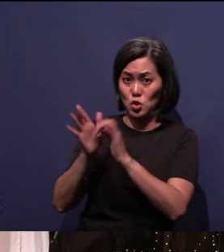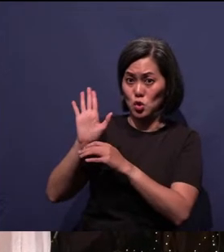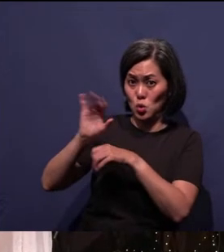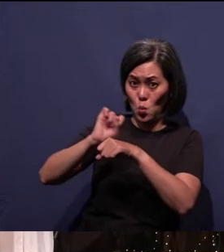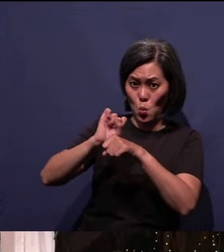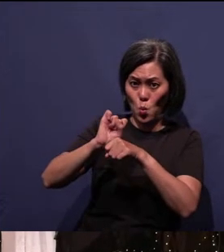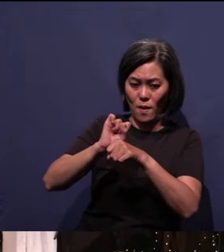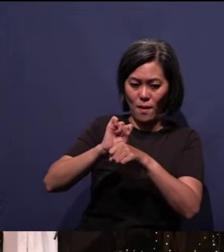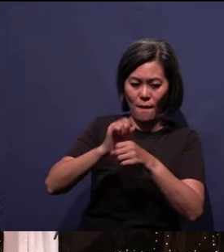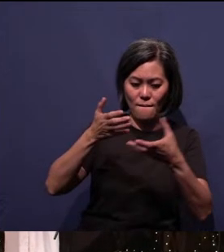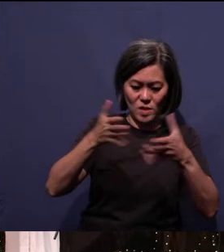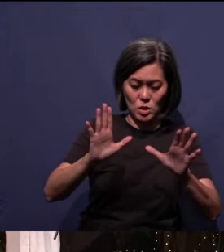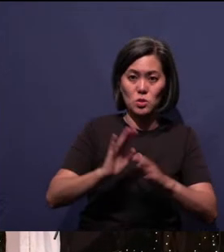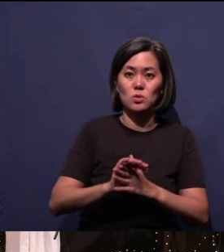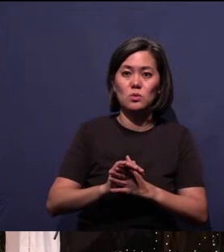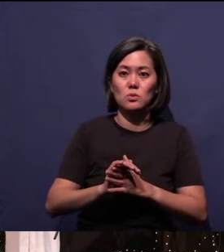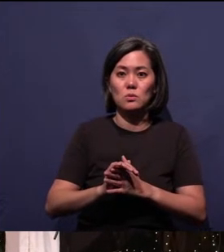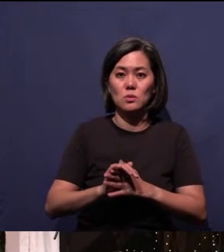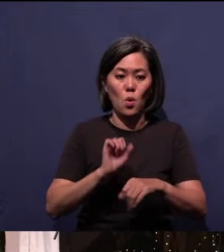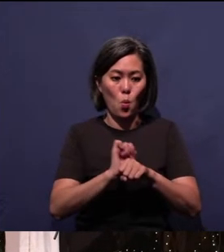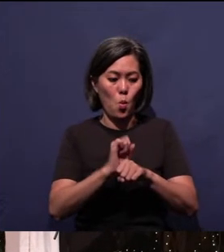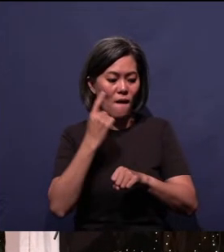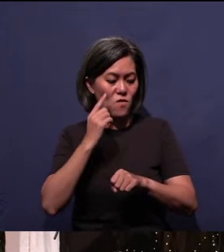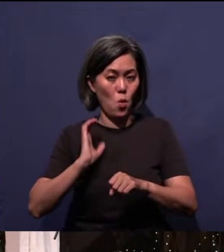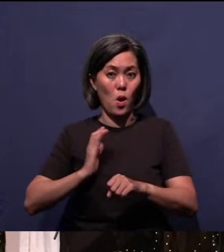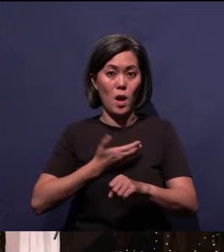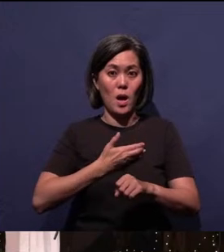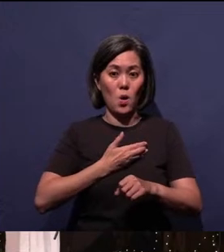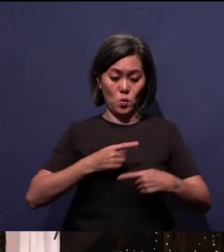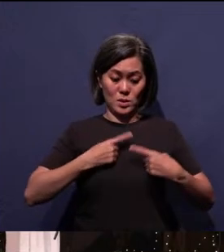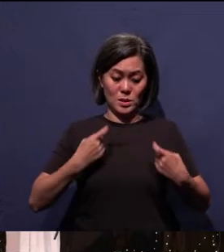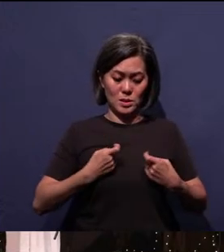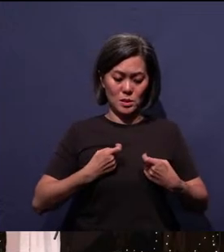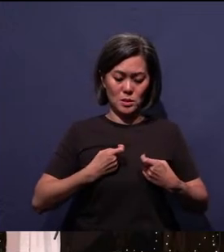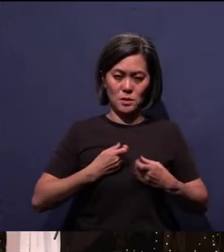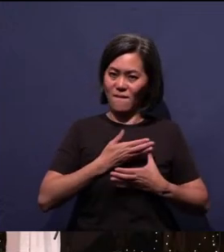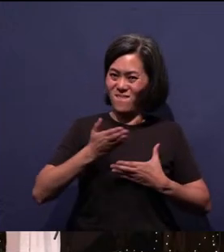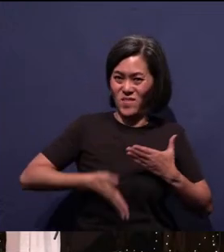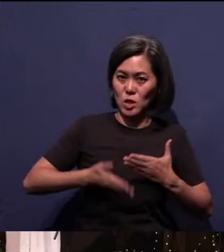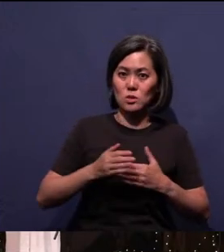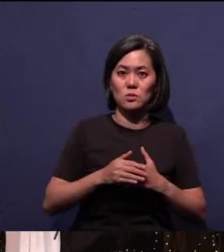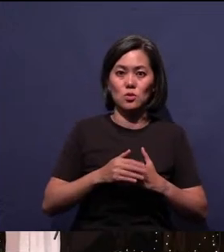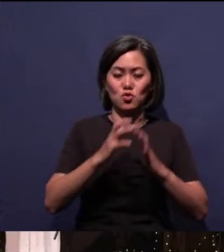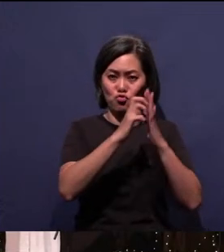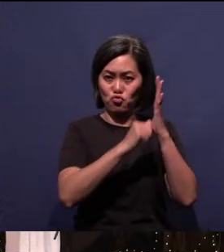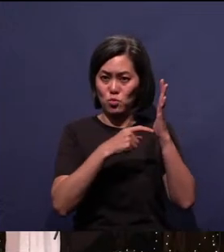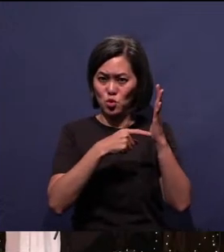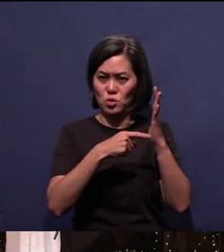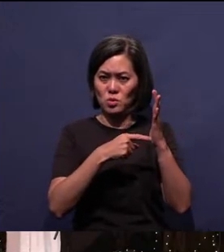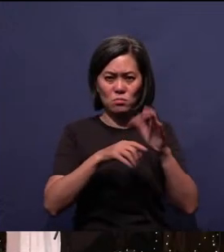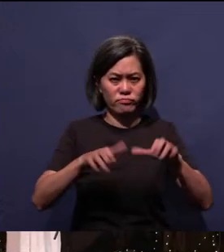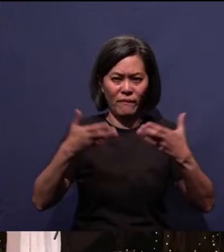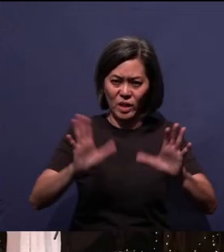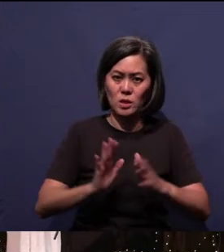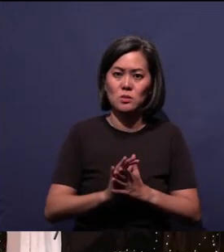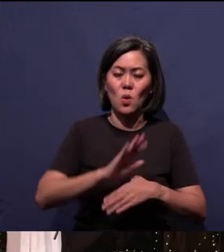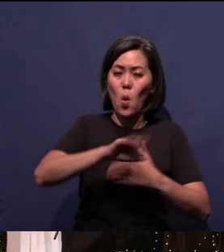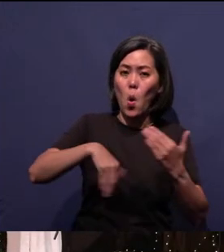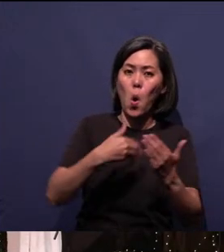His work for our sins has been done and scripture has been fulfilled. All the prophecies about Christ has been fulfilled.